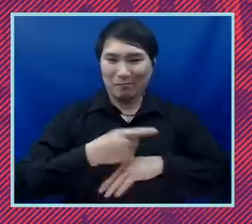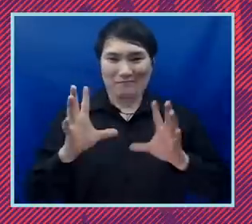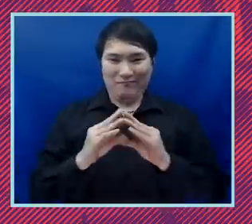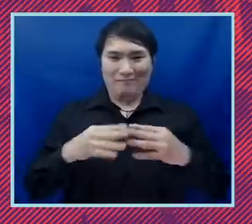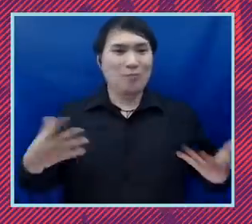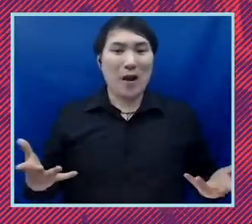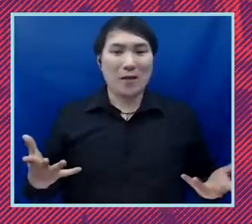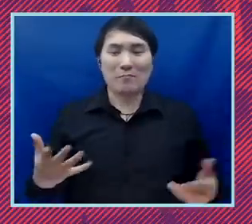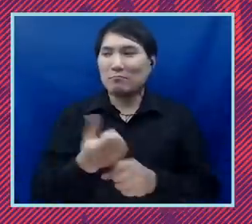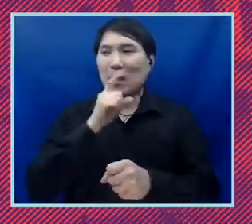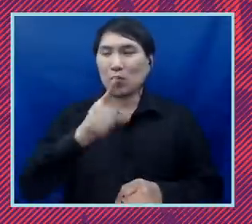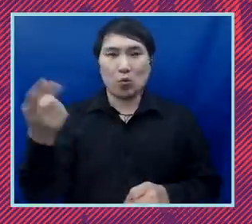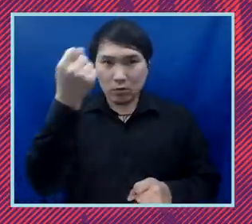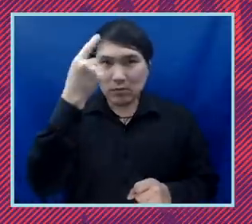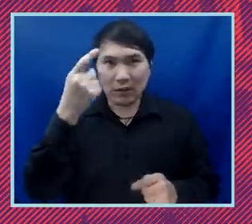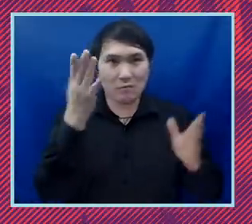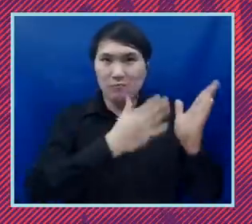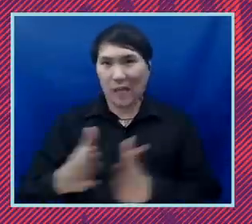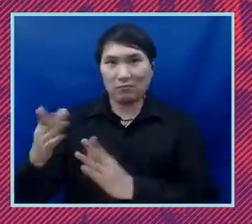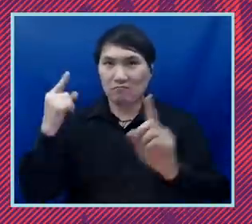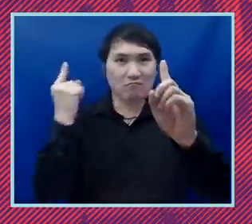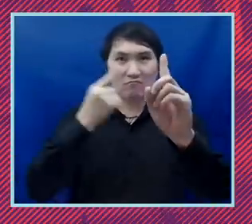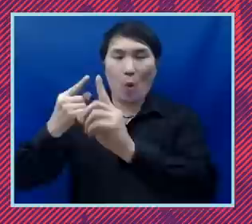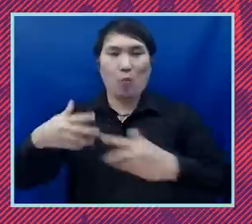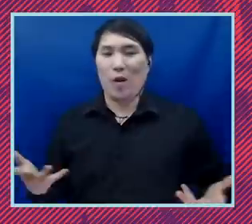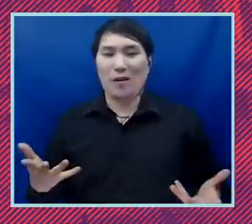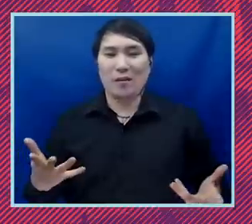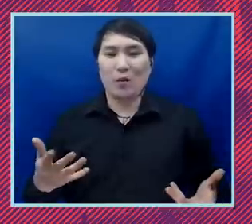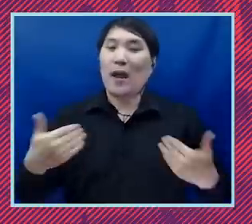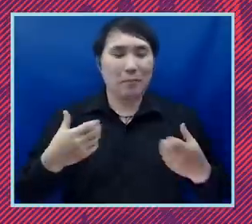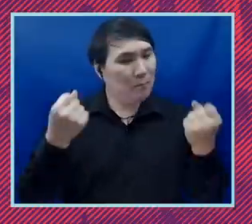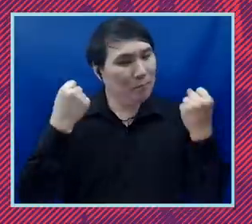we know what the agenda is. We have a lot of work to do in the states where the battle for